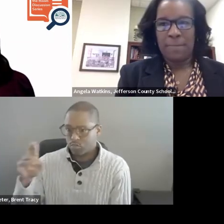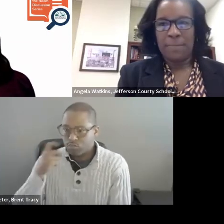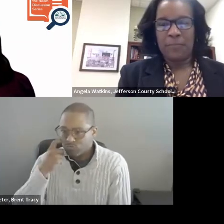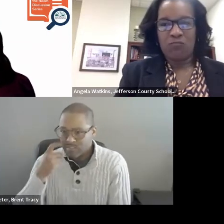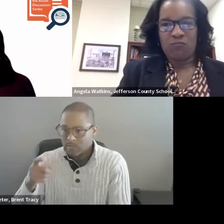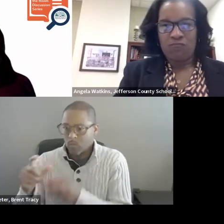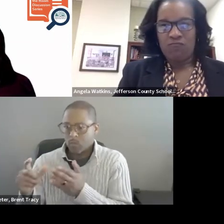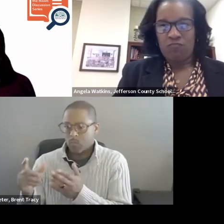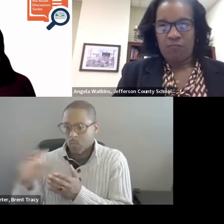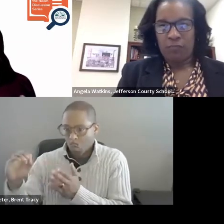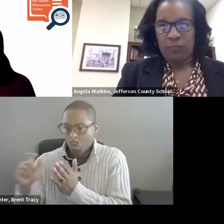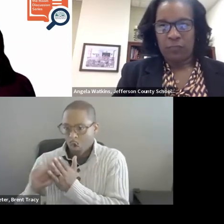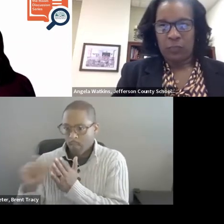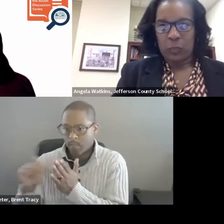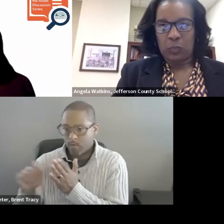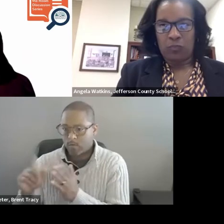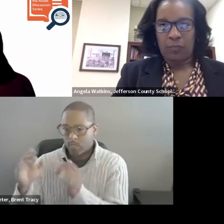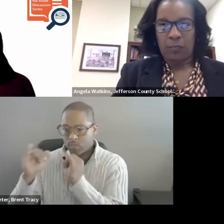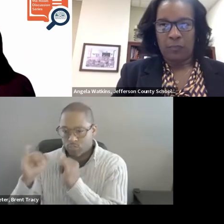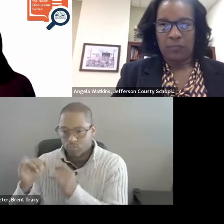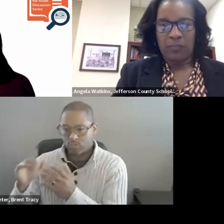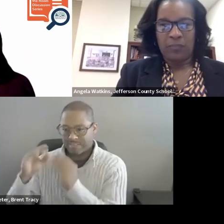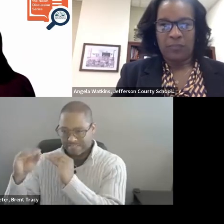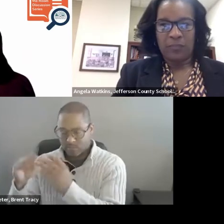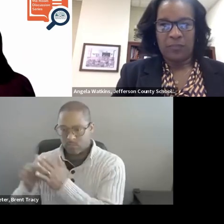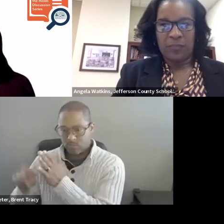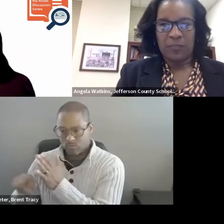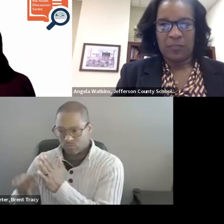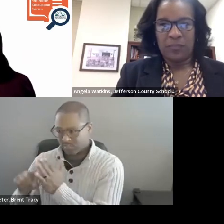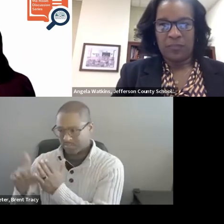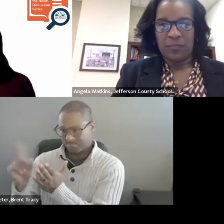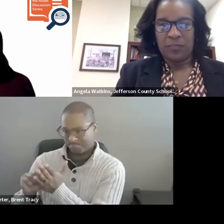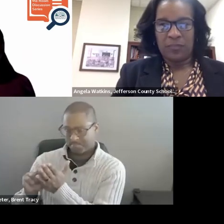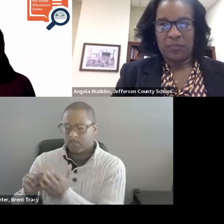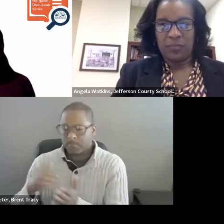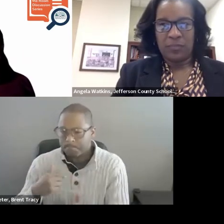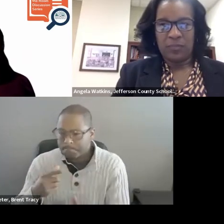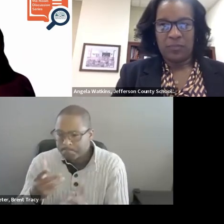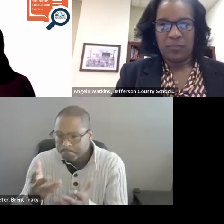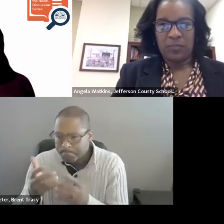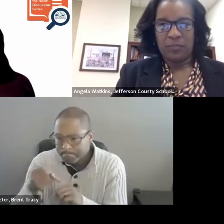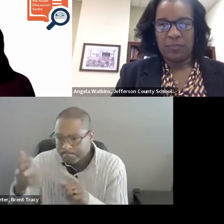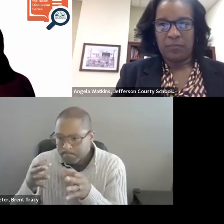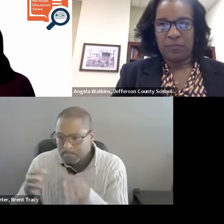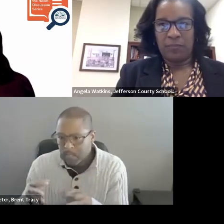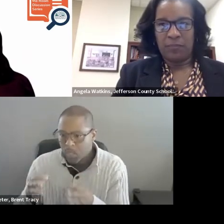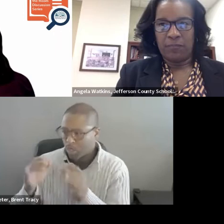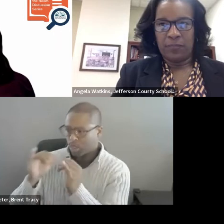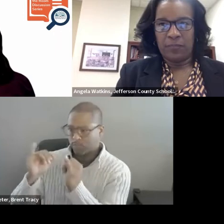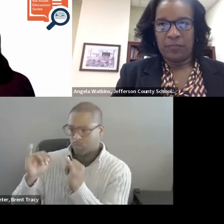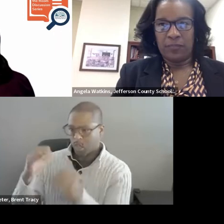Can you briefly explain the evidence-based for instructional coaching as a means for